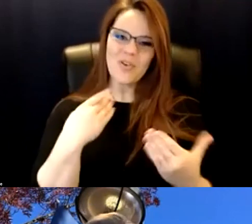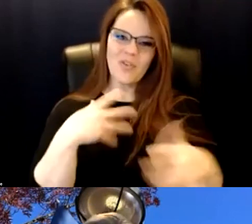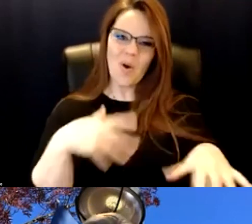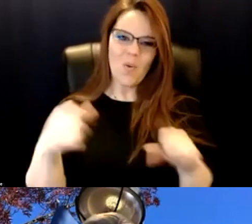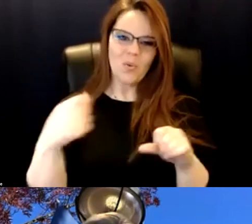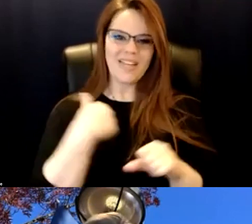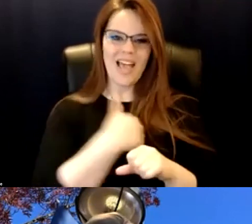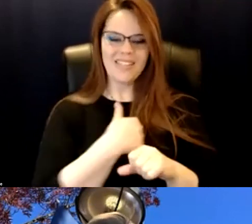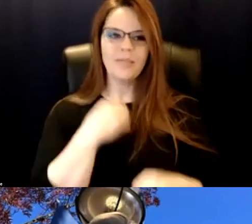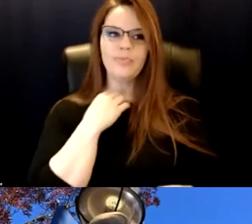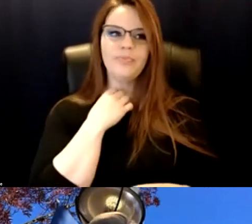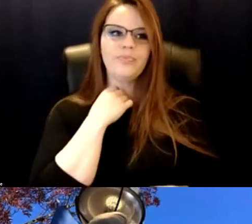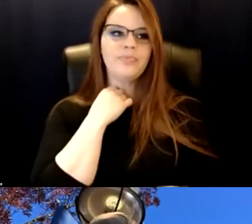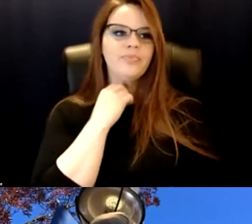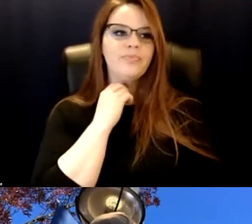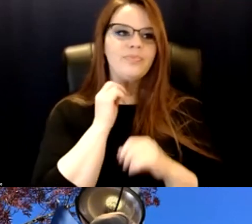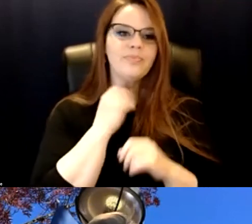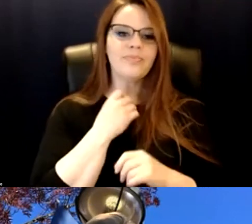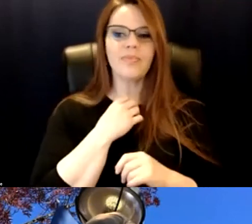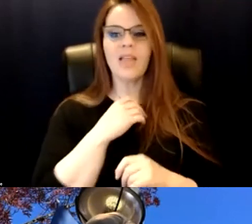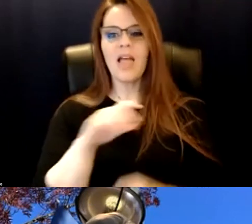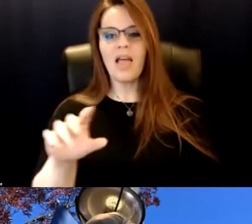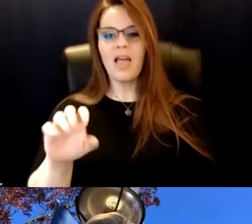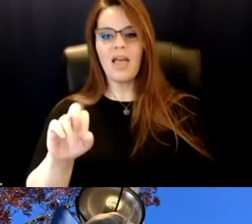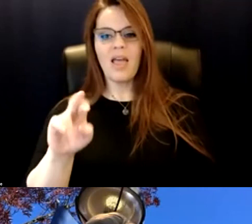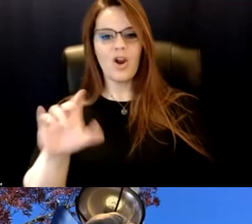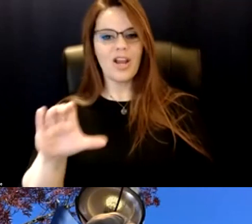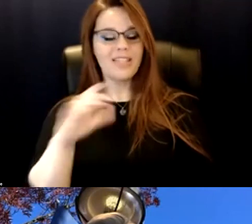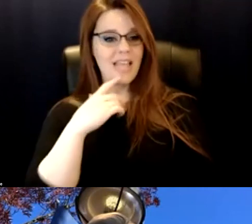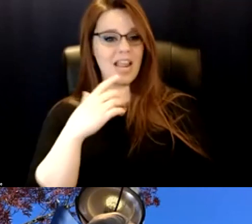Thank you so much, Sara and Marisa. Appreciate all of that.